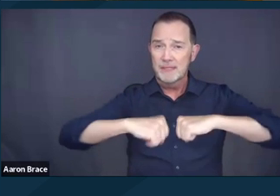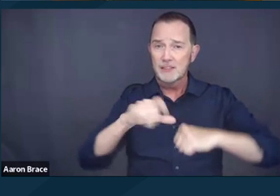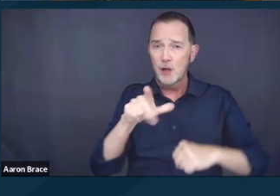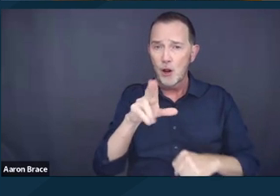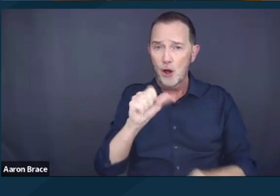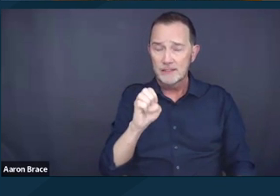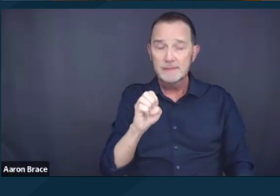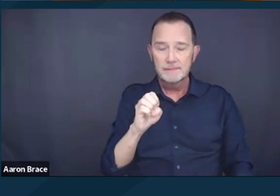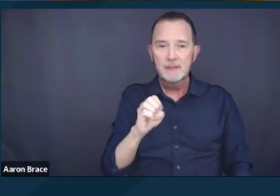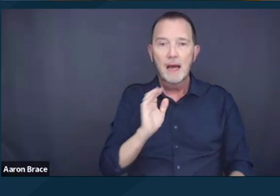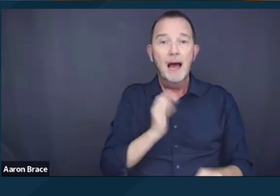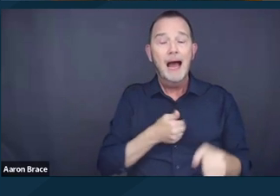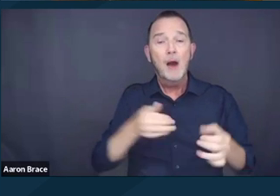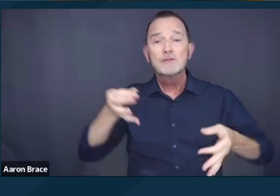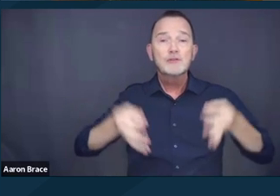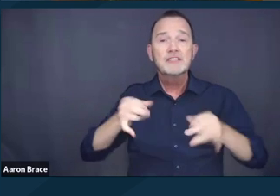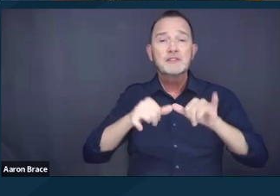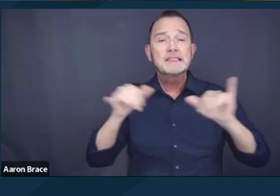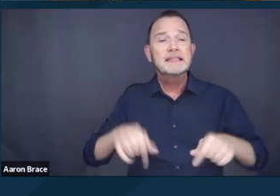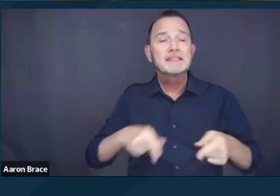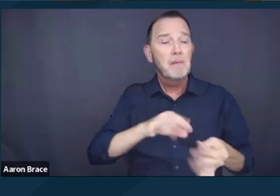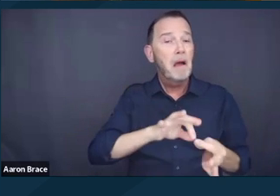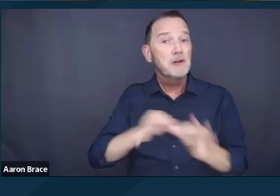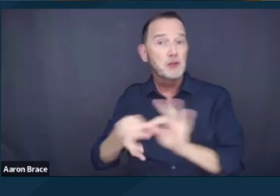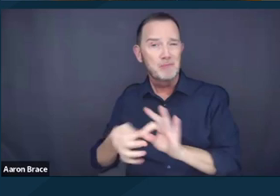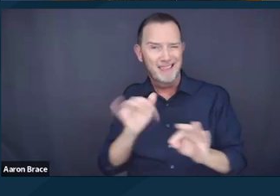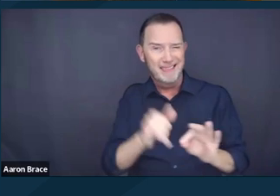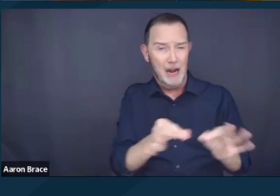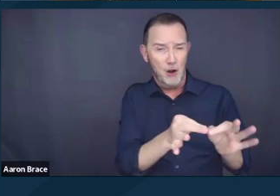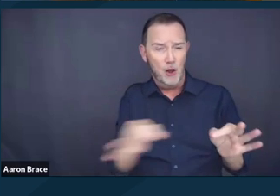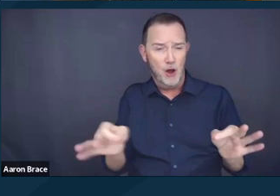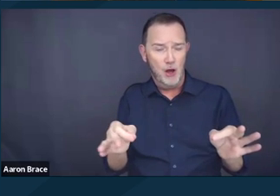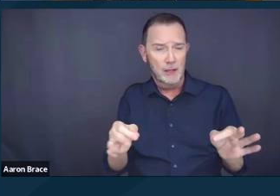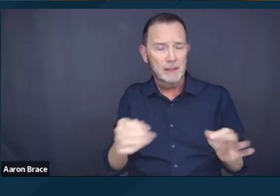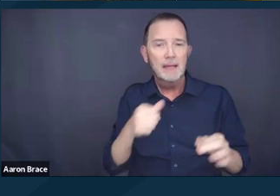our judicial system has failed historically to incorporate disability status